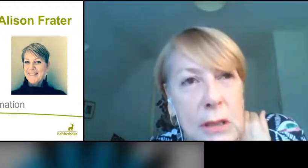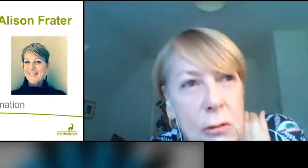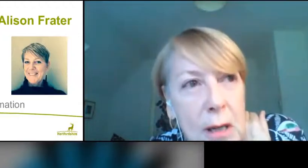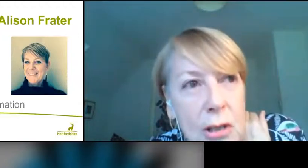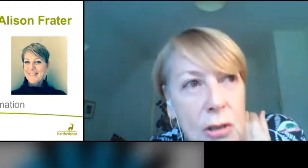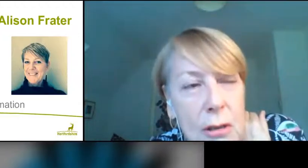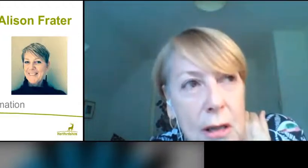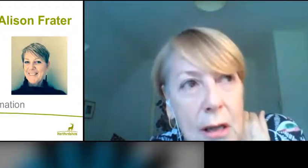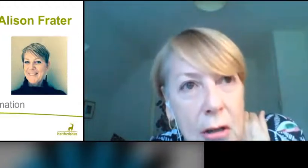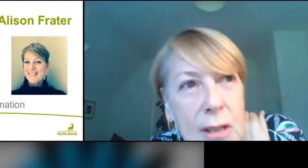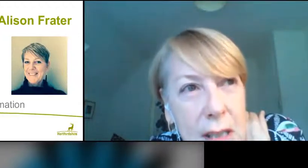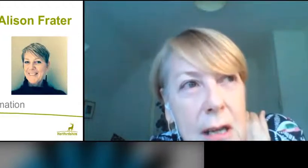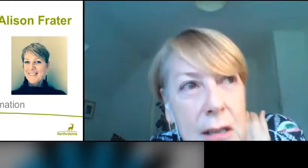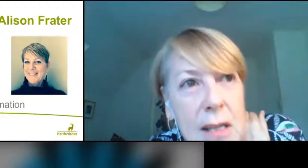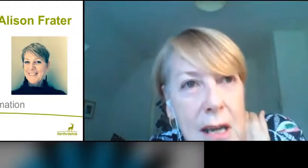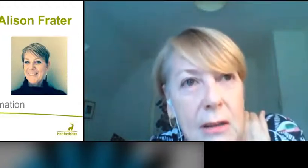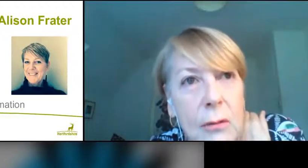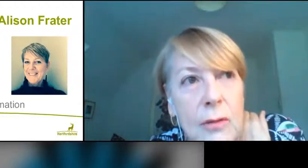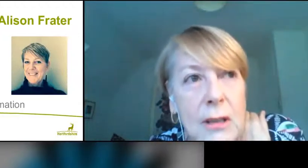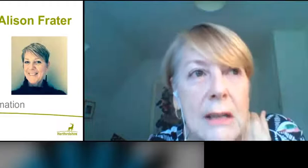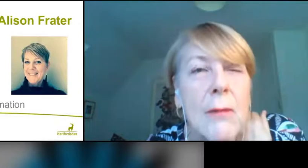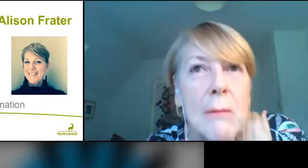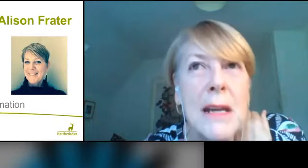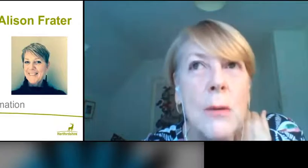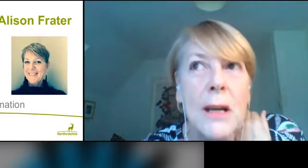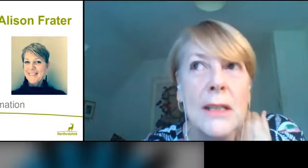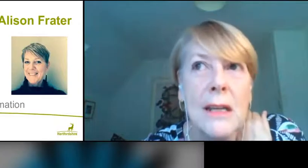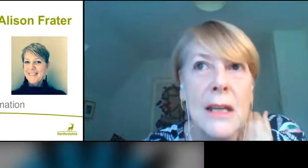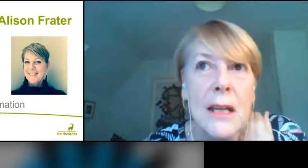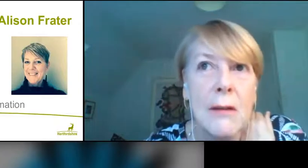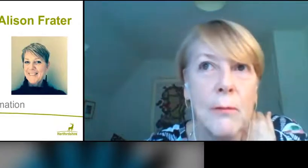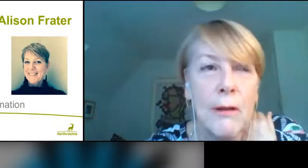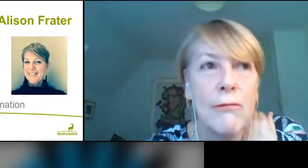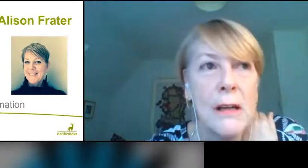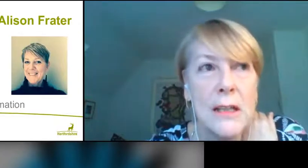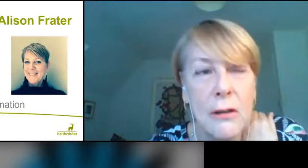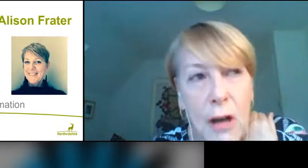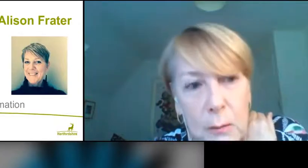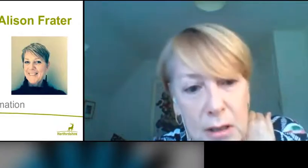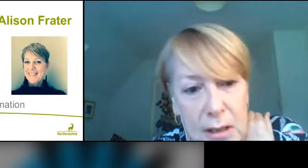discrimination concerns there, that in many ways I think have really come to